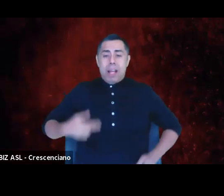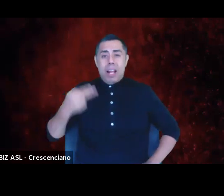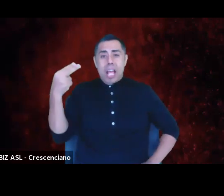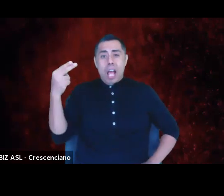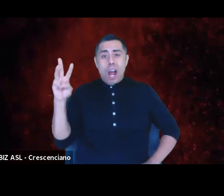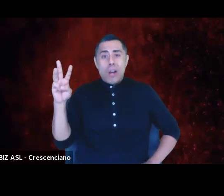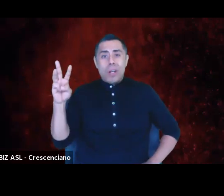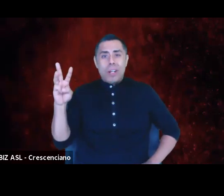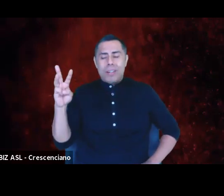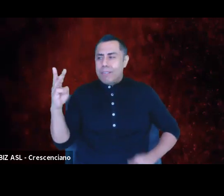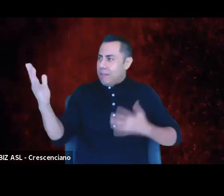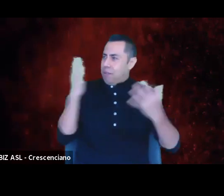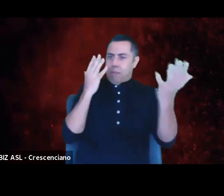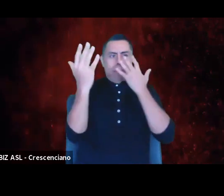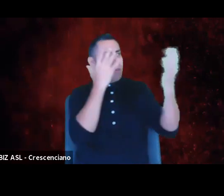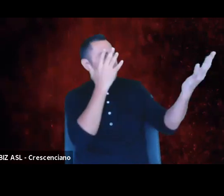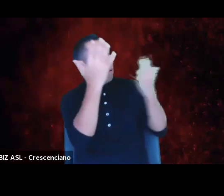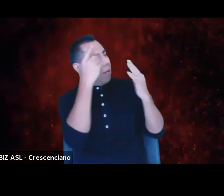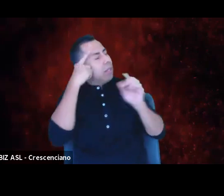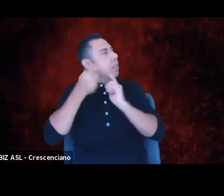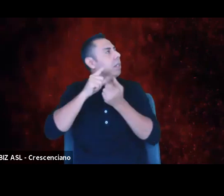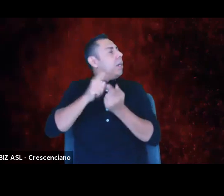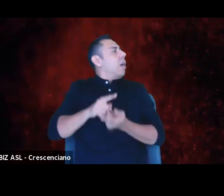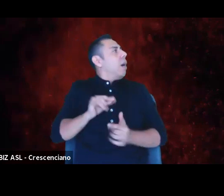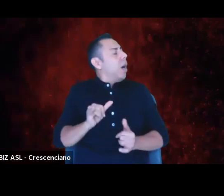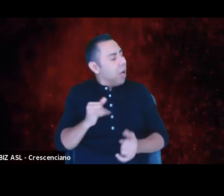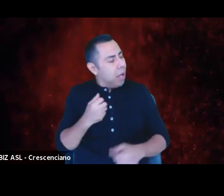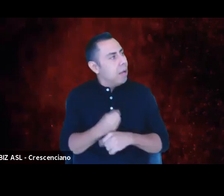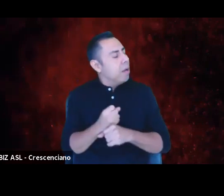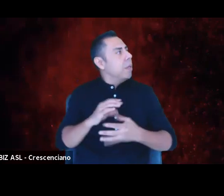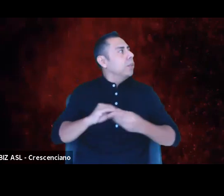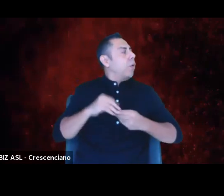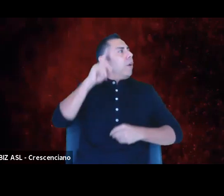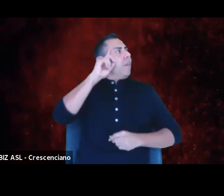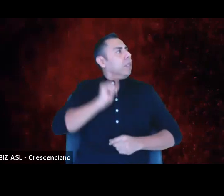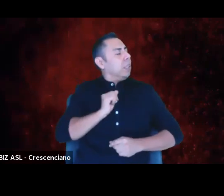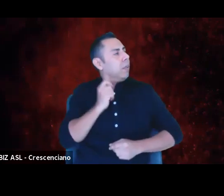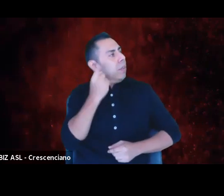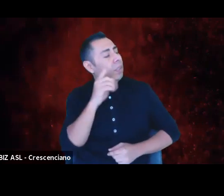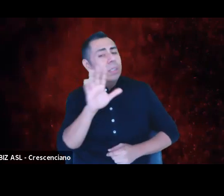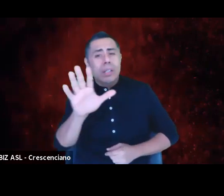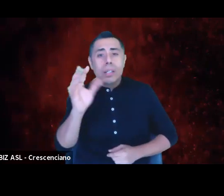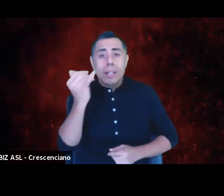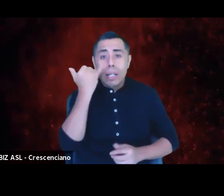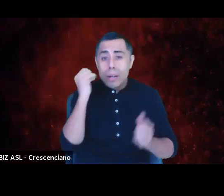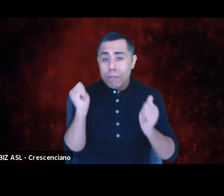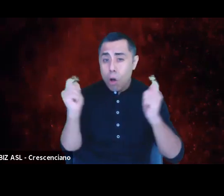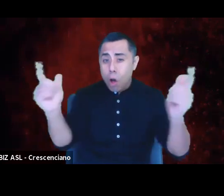But if every human being is a natural storyteller, then why do we need to be storytellers?